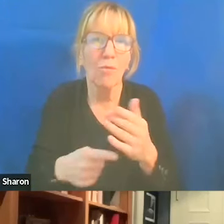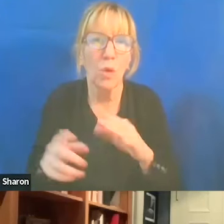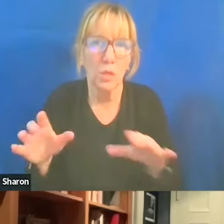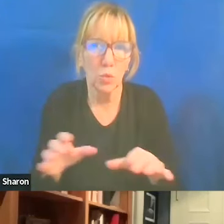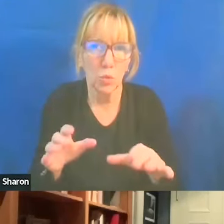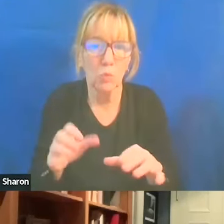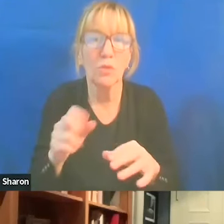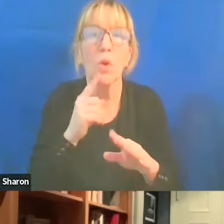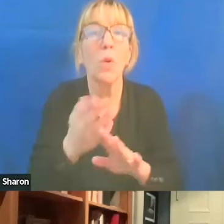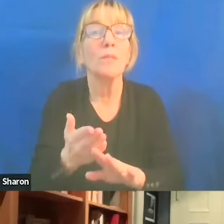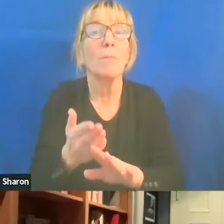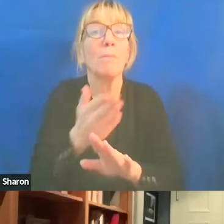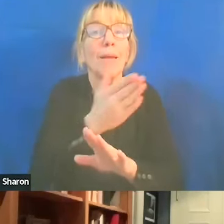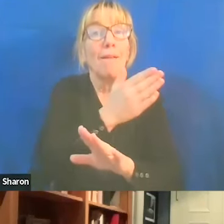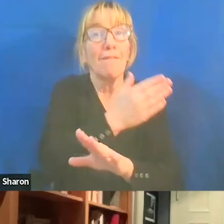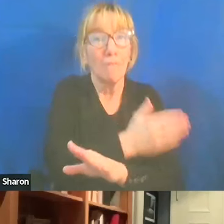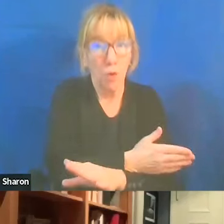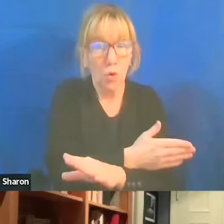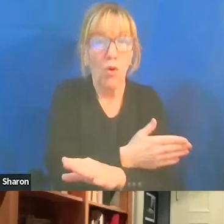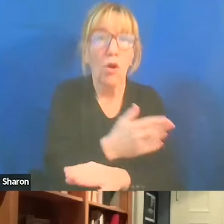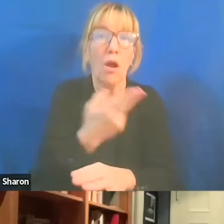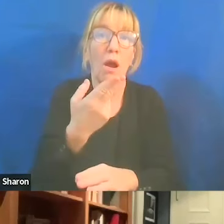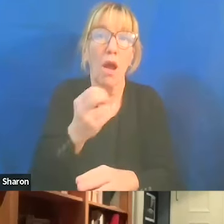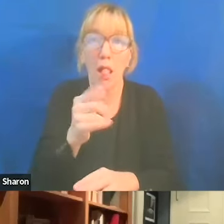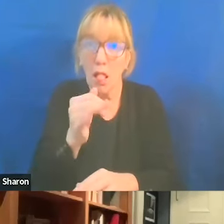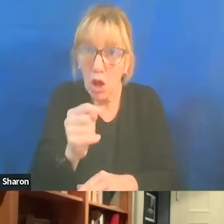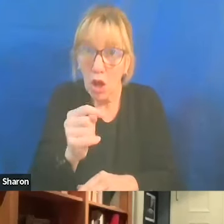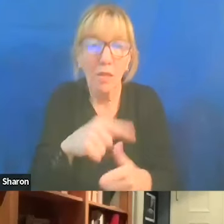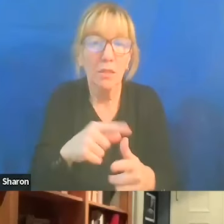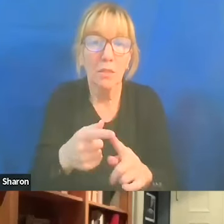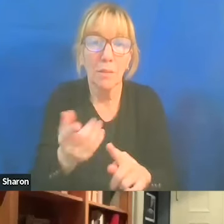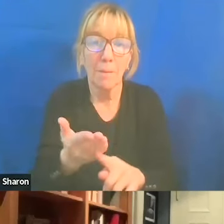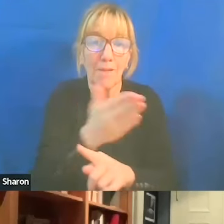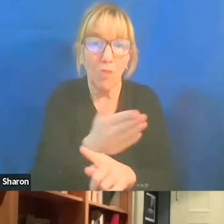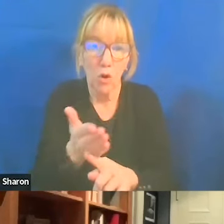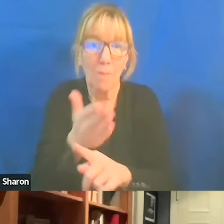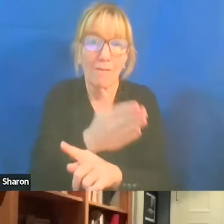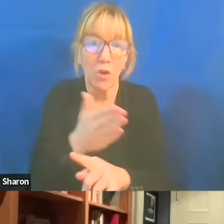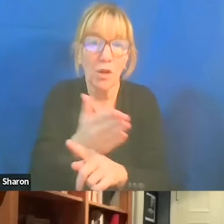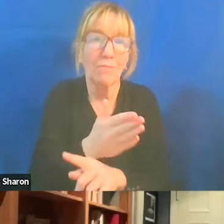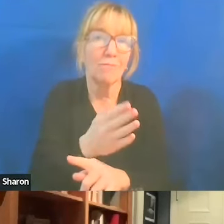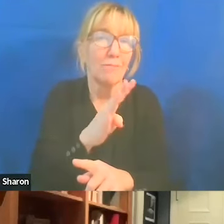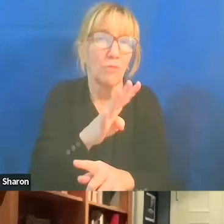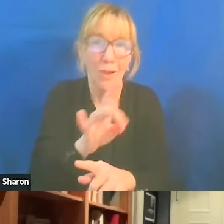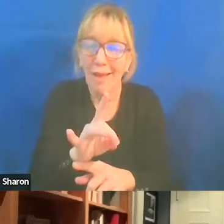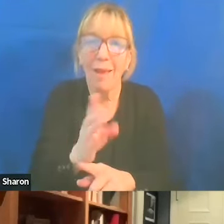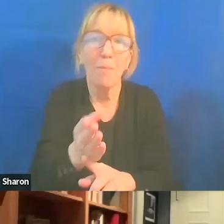So this is before the Holocaust, before '48, before '67, before contemporary times,